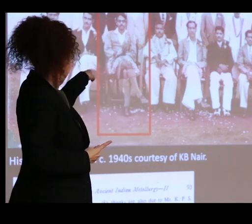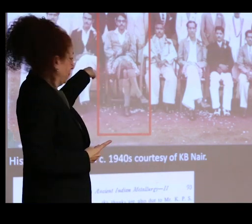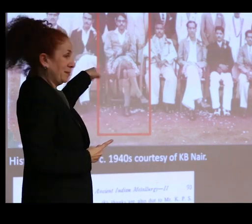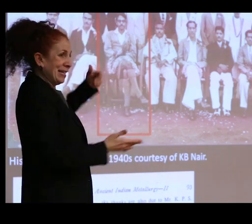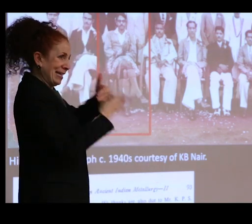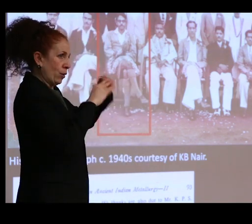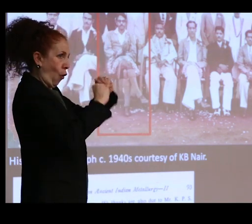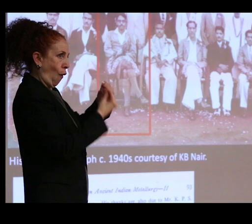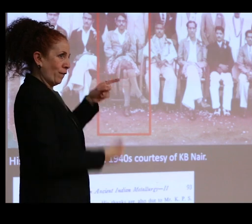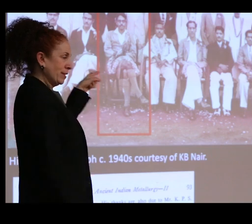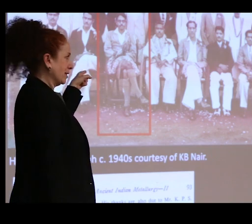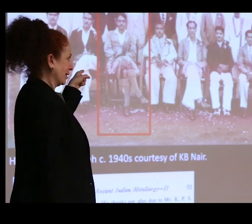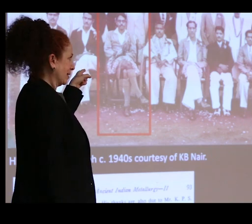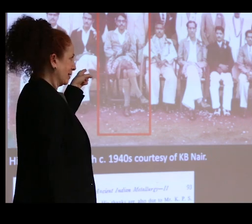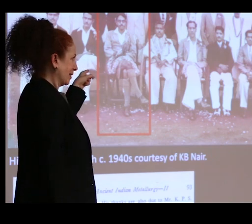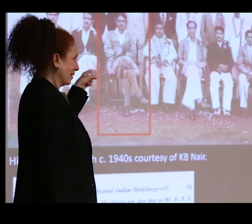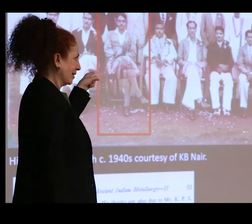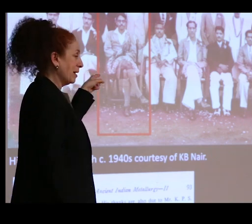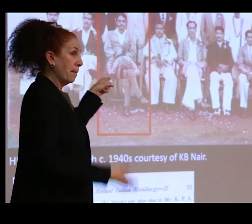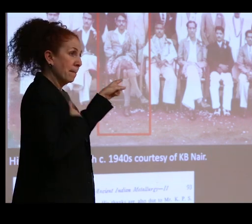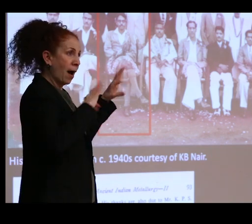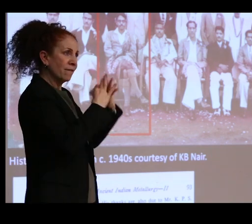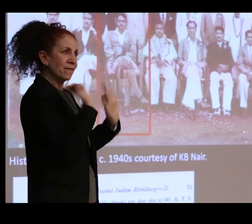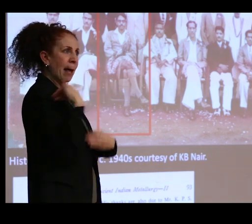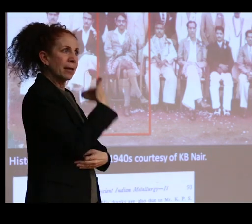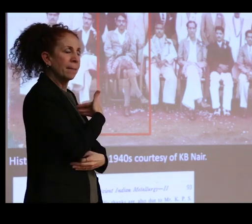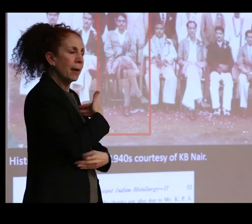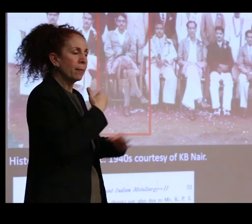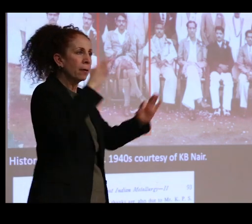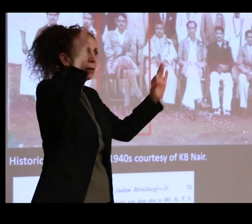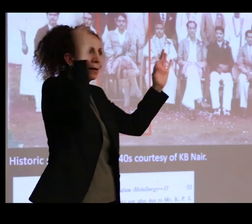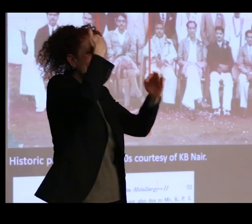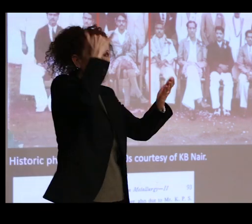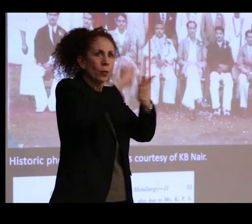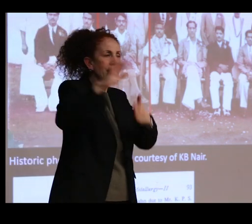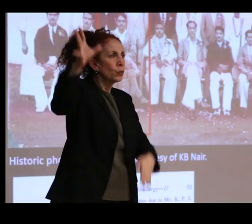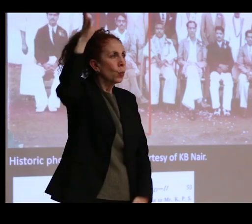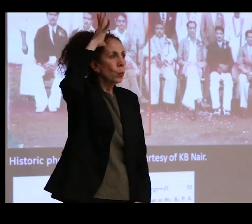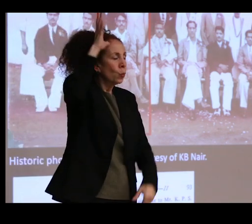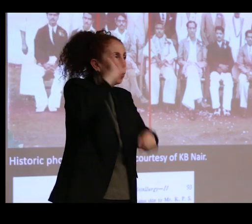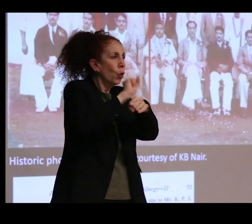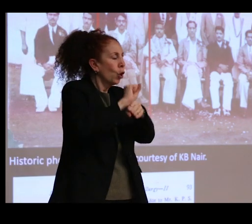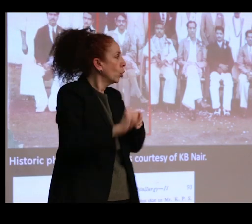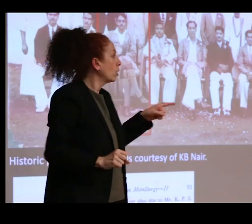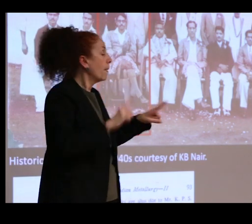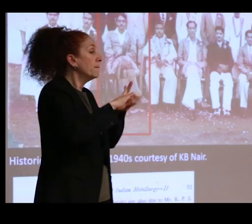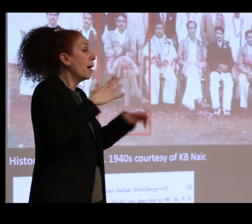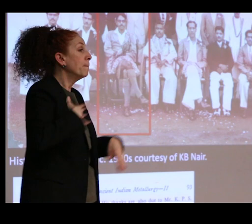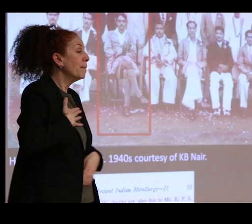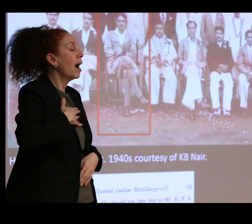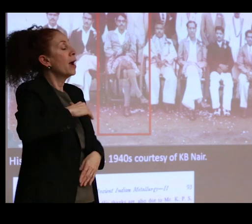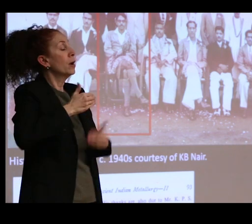And though none of my family members was aware that my grandfather was doing his work, my great aunt, who lived with my grandparents as a child,